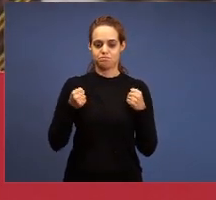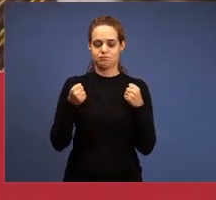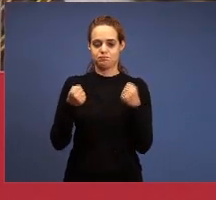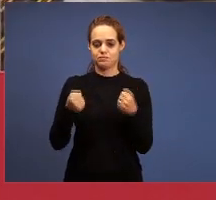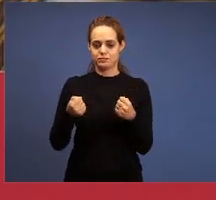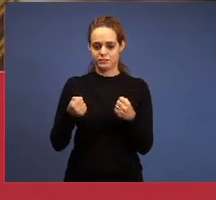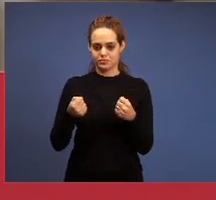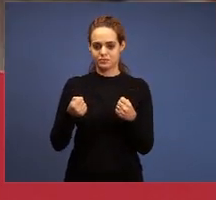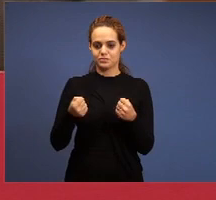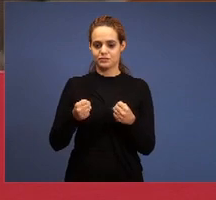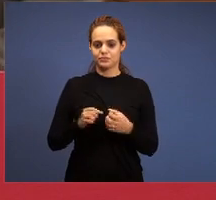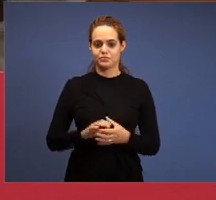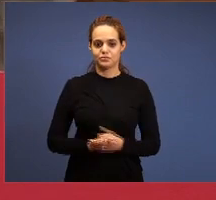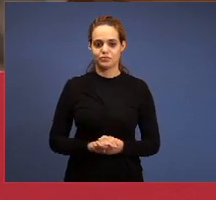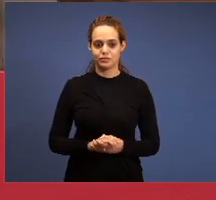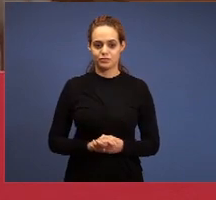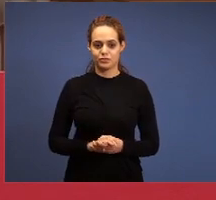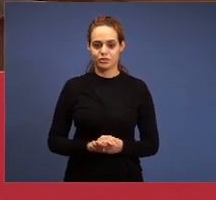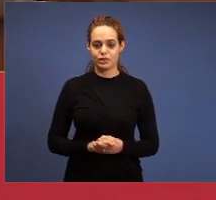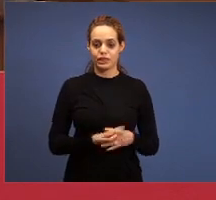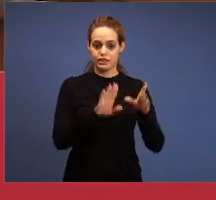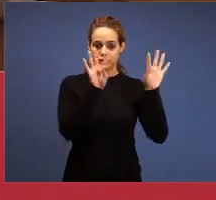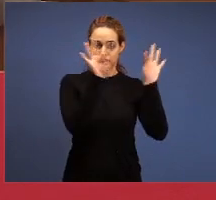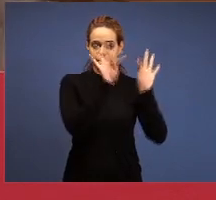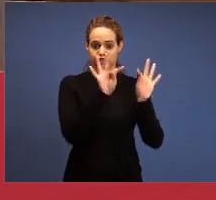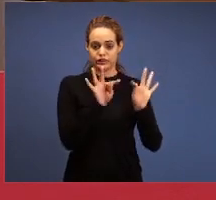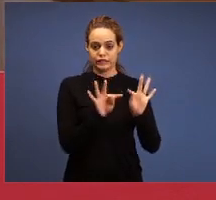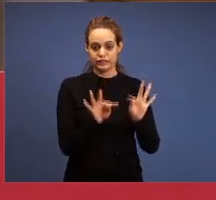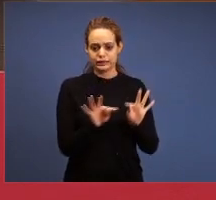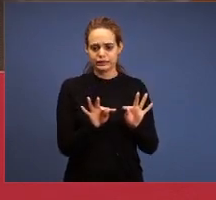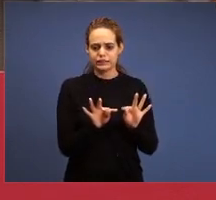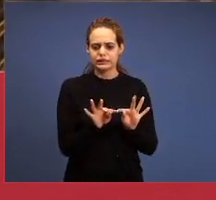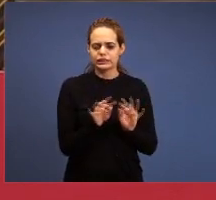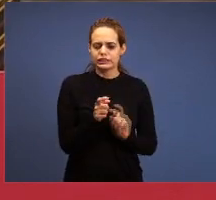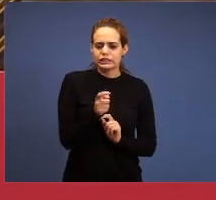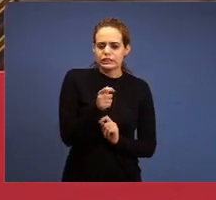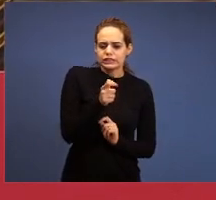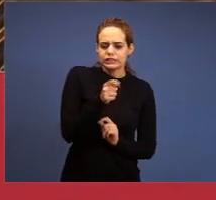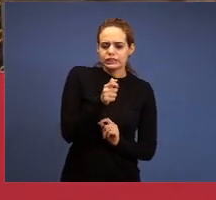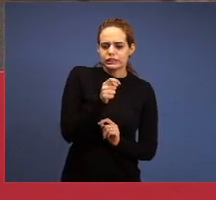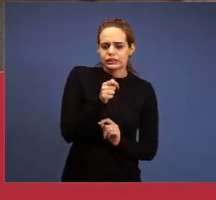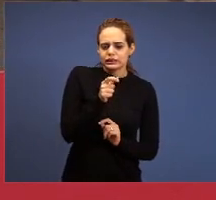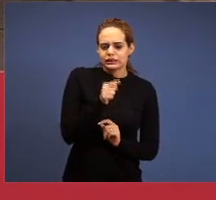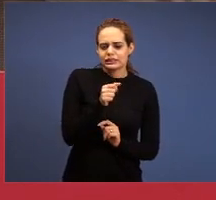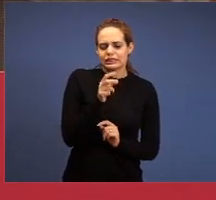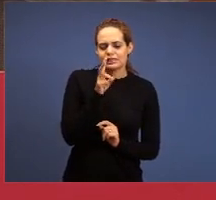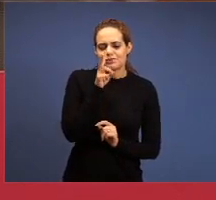and it says this: little strenght, He saw that